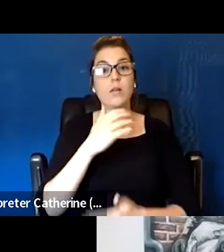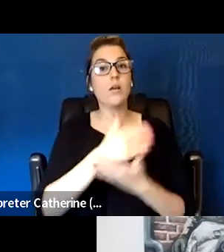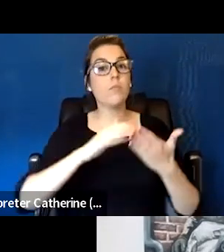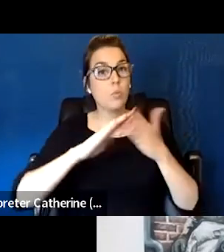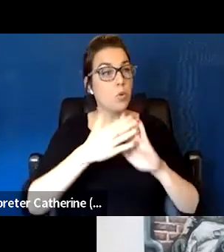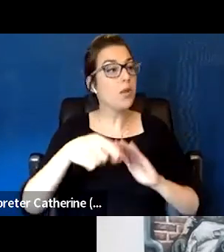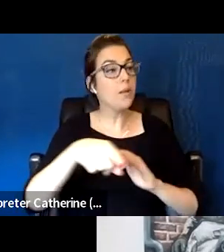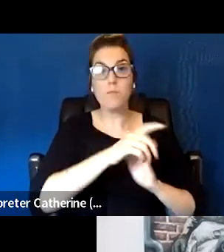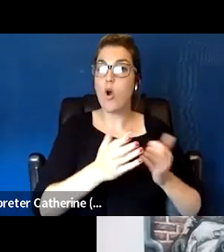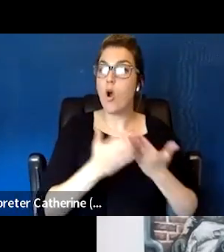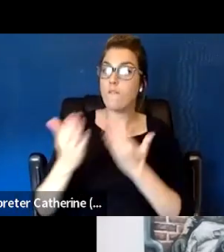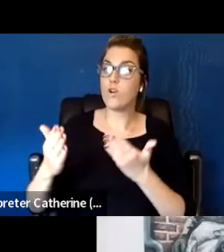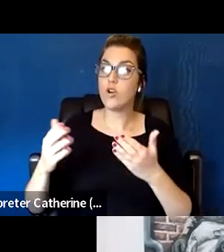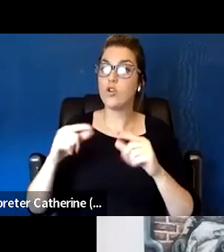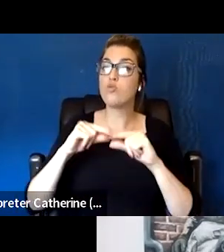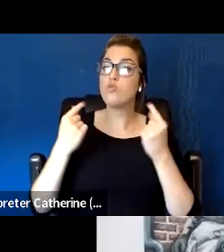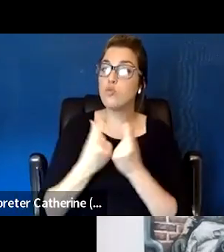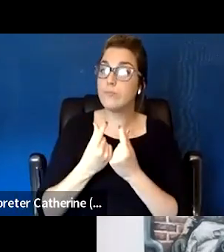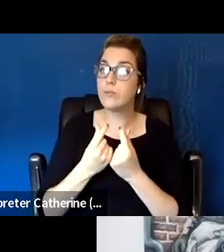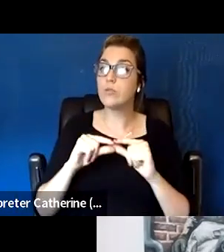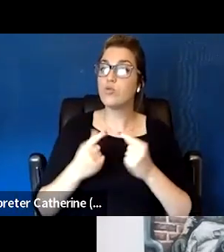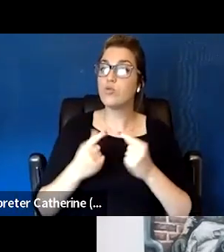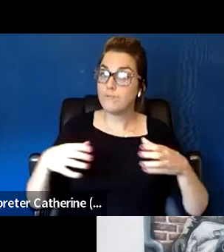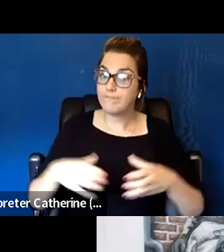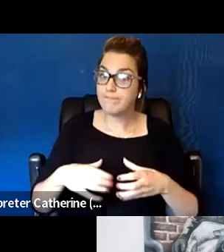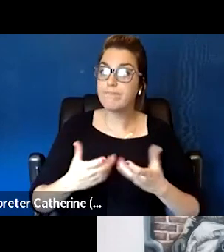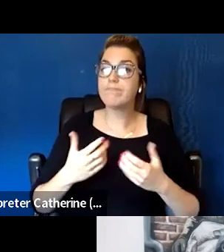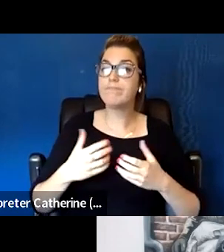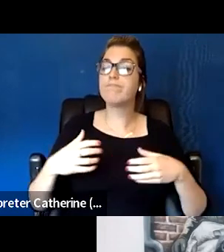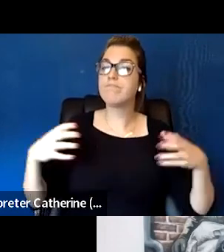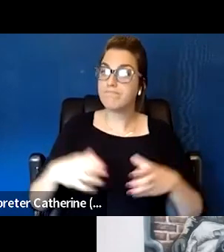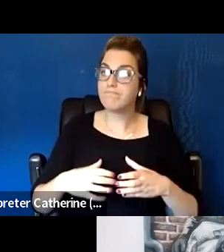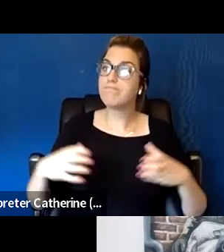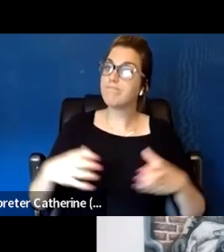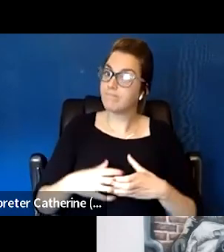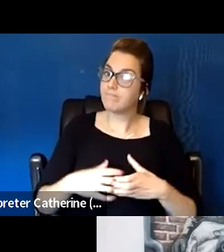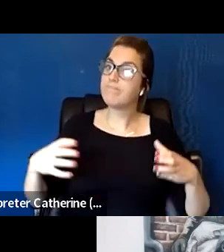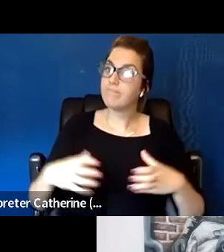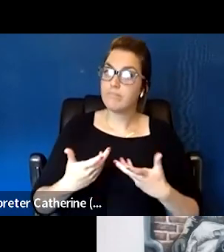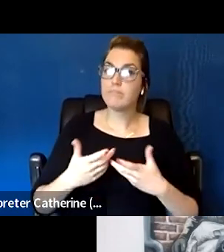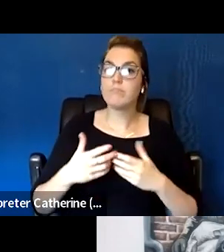that have regular interventions around people with those issues